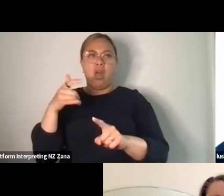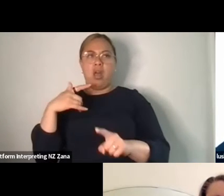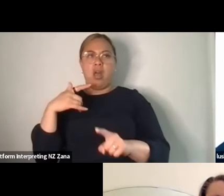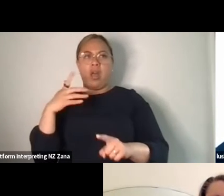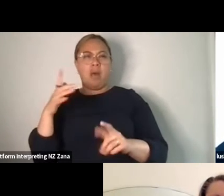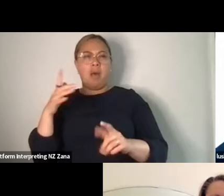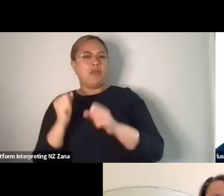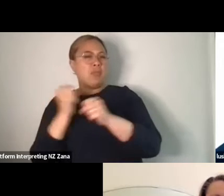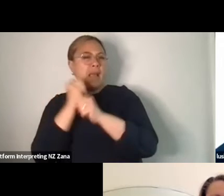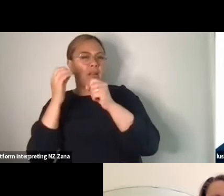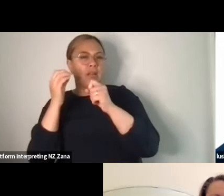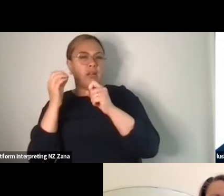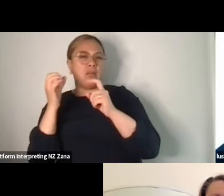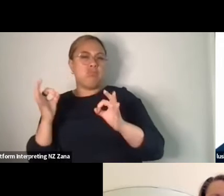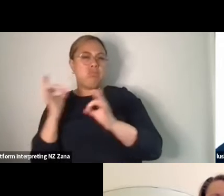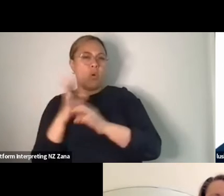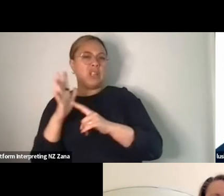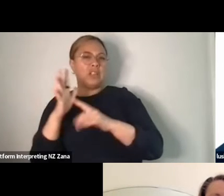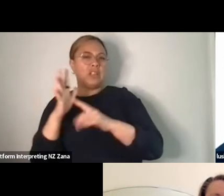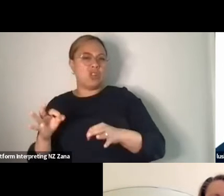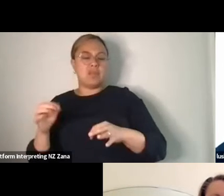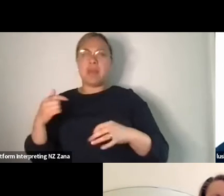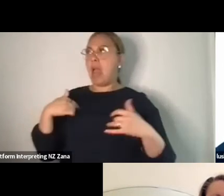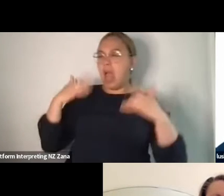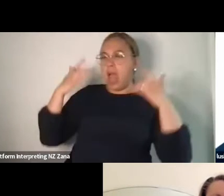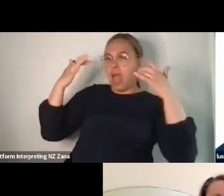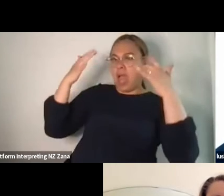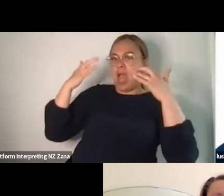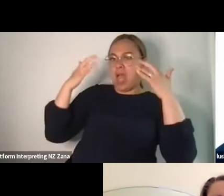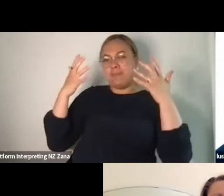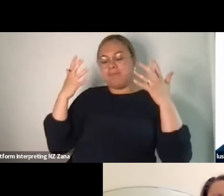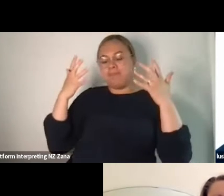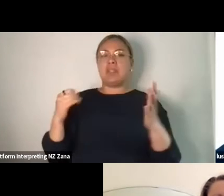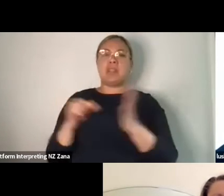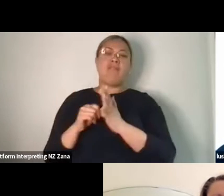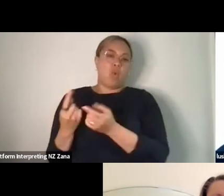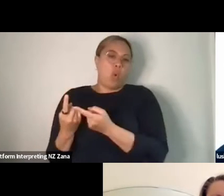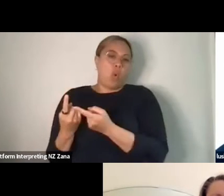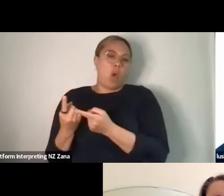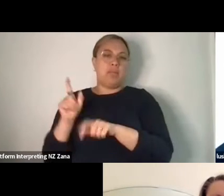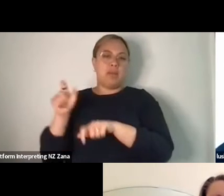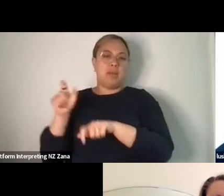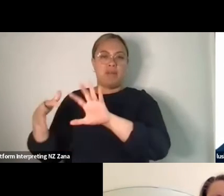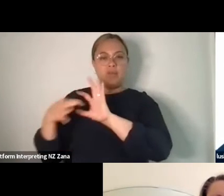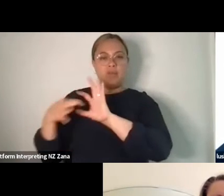Yeah but I think it's a lot to do with yeah, people that are excited by that way of